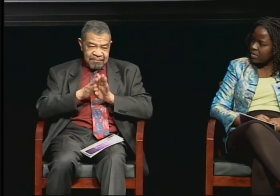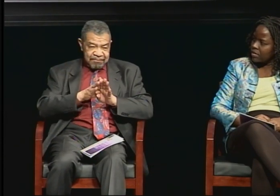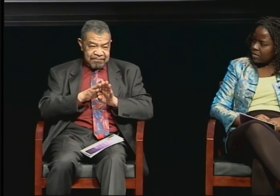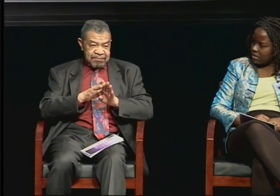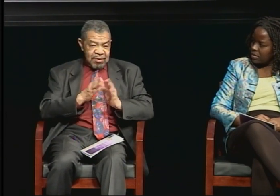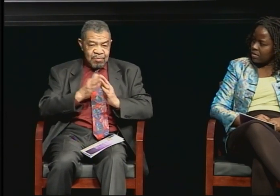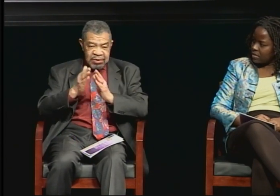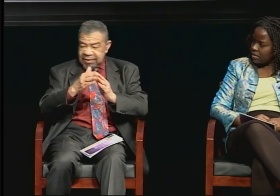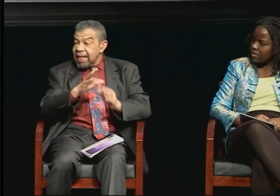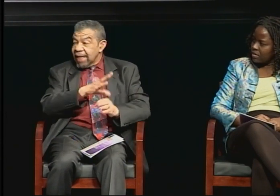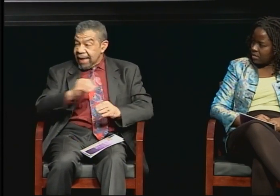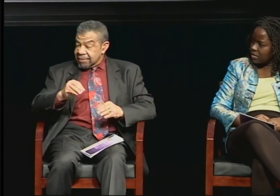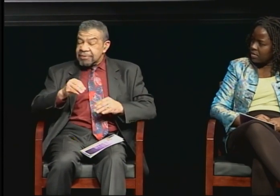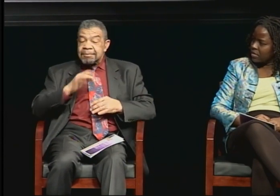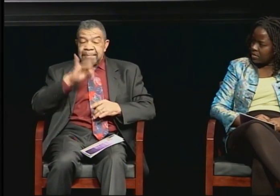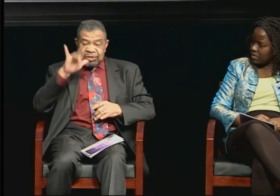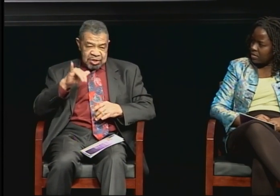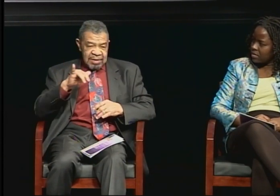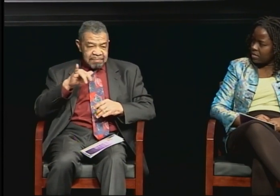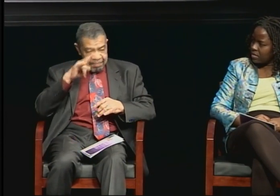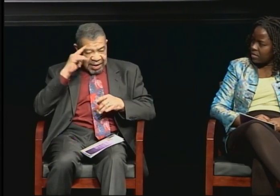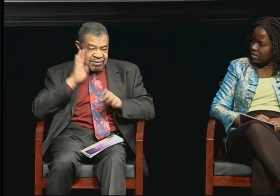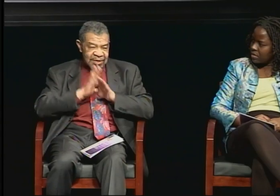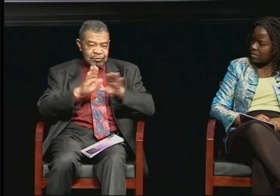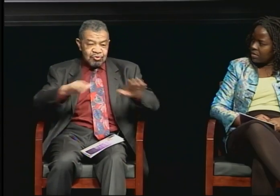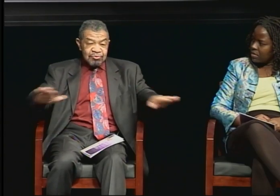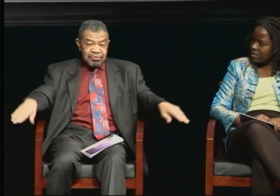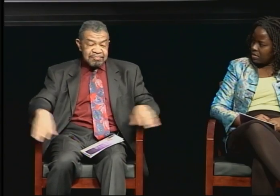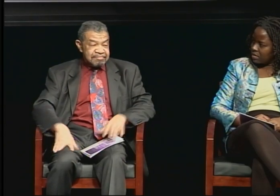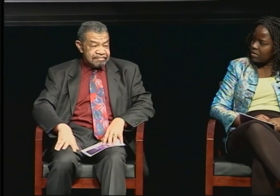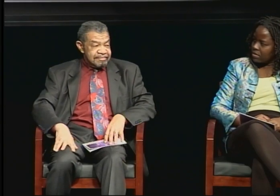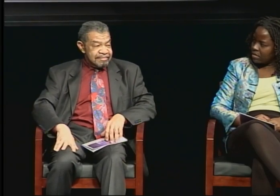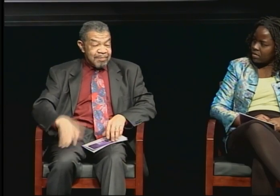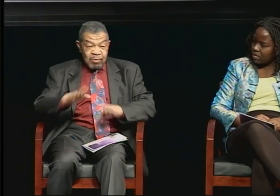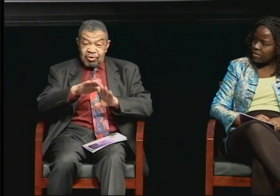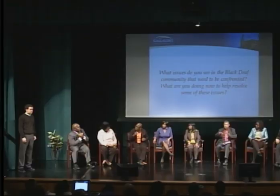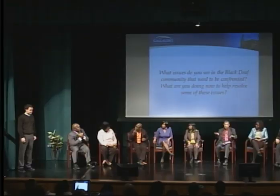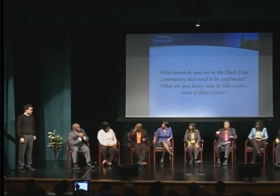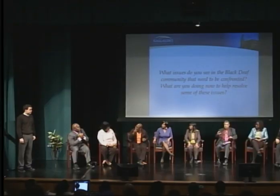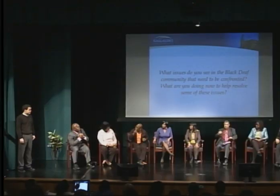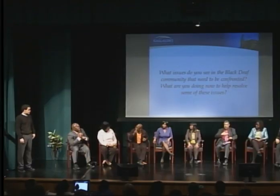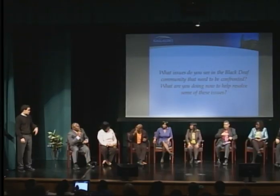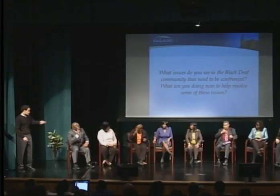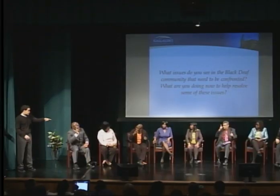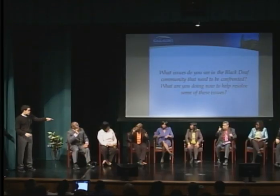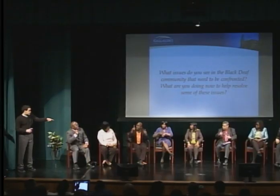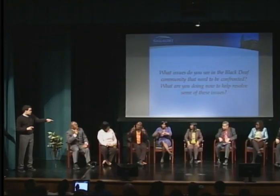This is Dr. Simms. It starts with young people. This is Dr. Angela McCaskill -- the time is 1:50